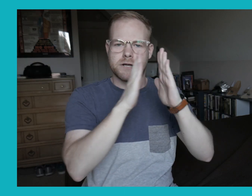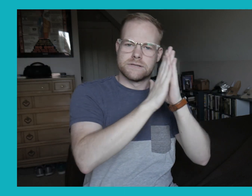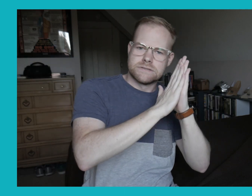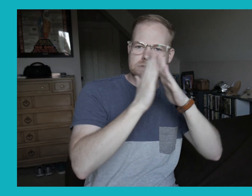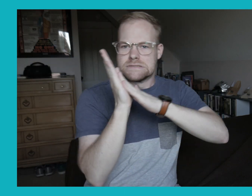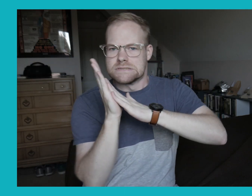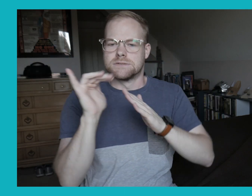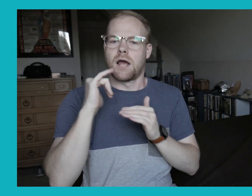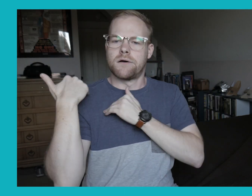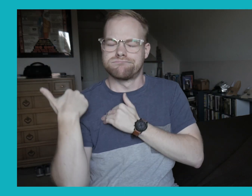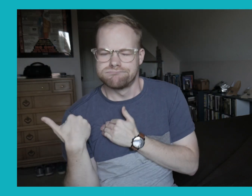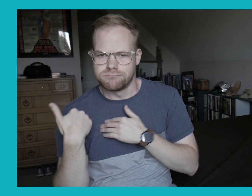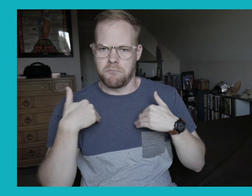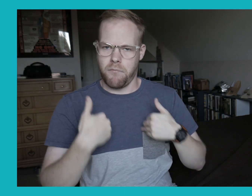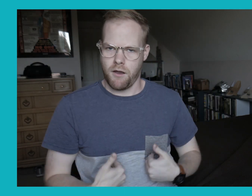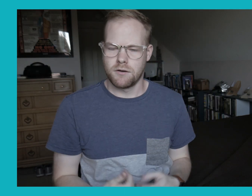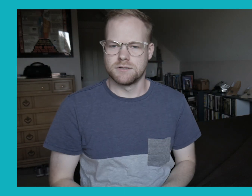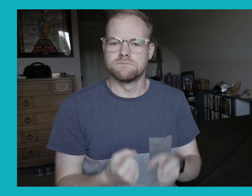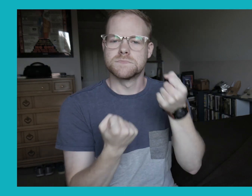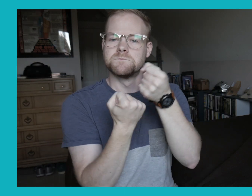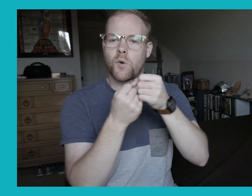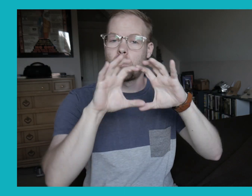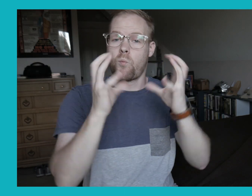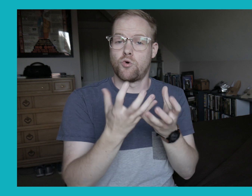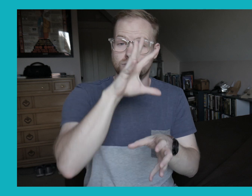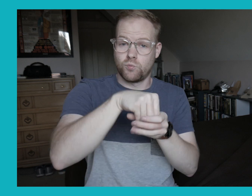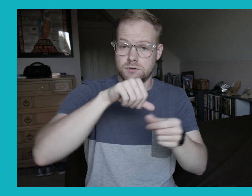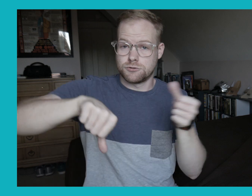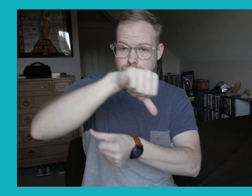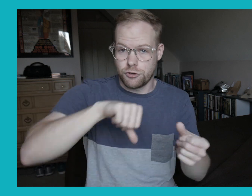leaning against one another like burdened bodies, supporting the worlds within each other.”